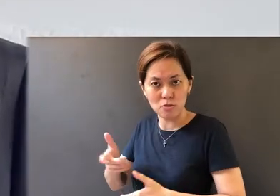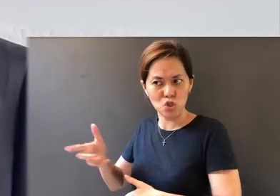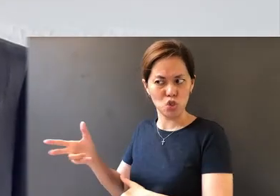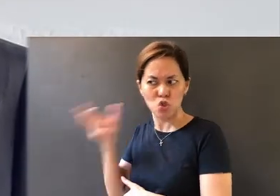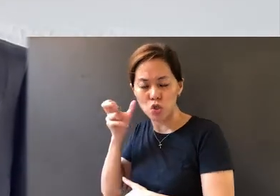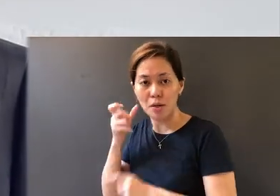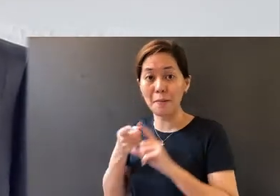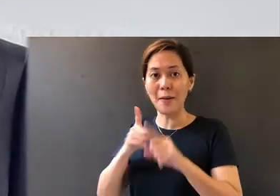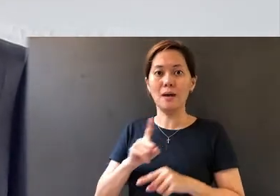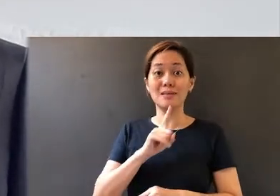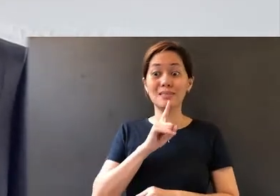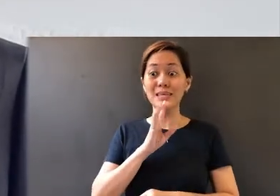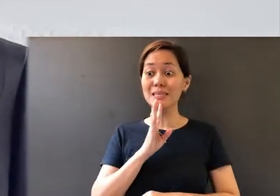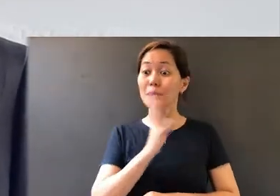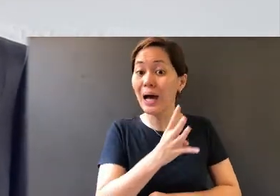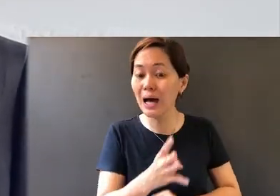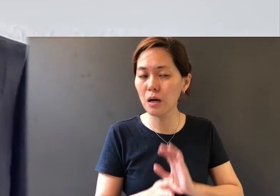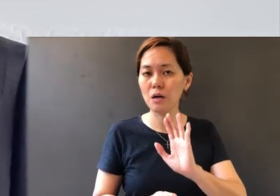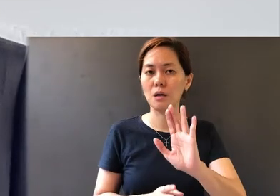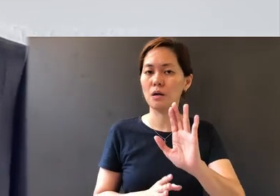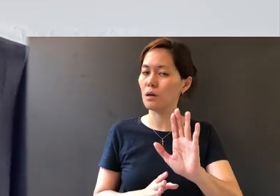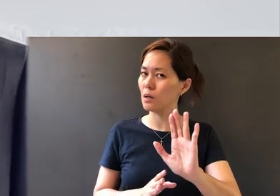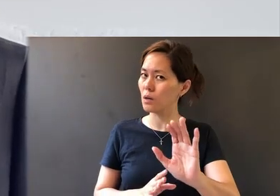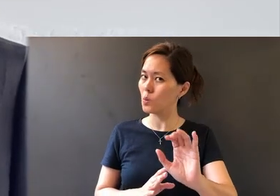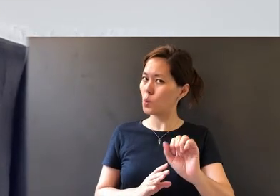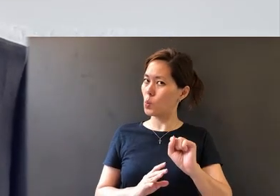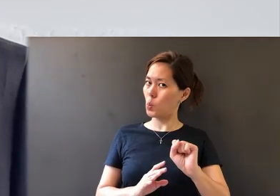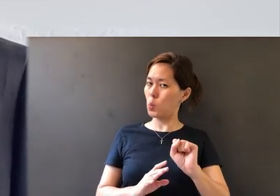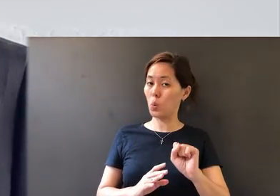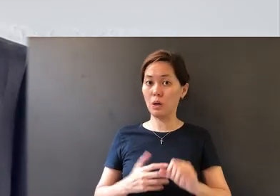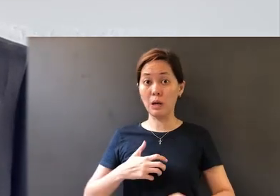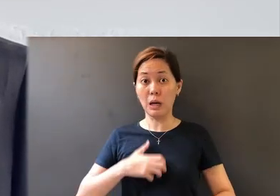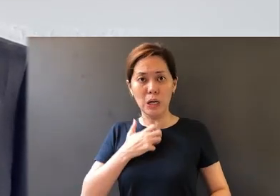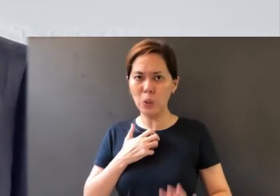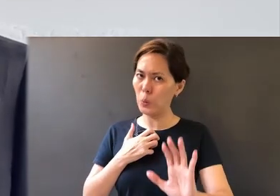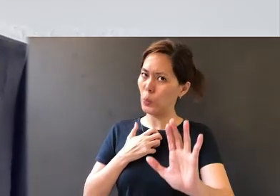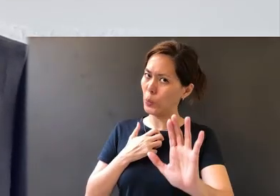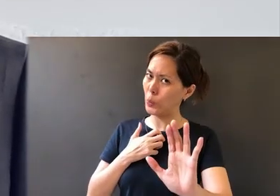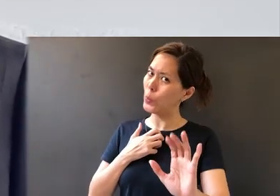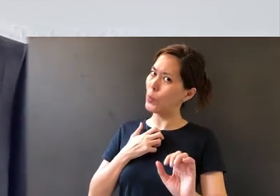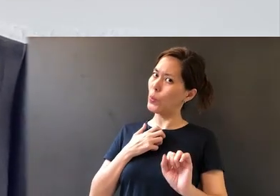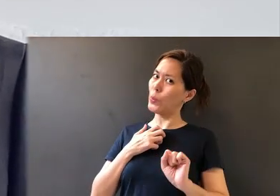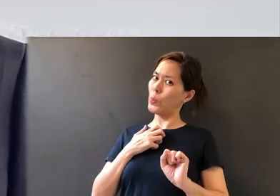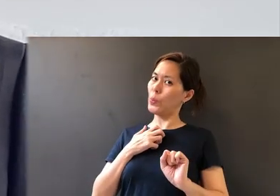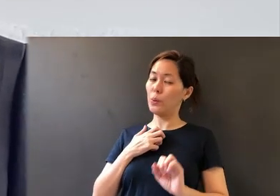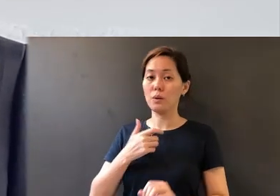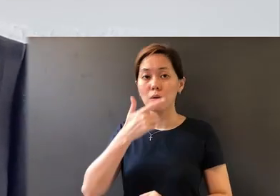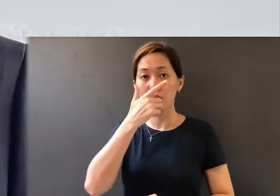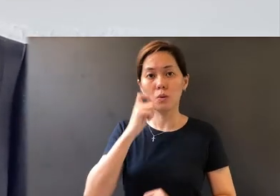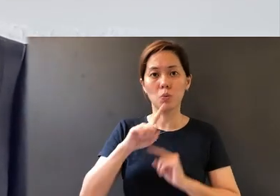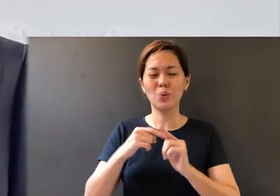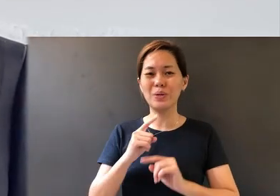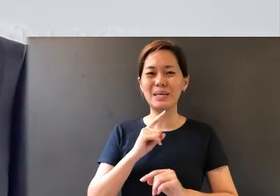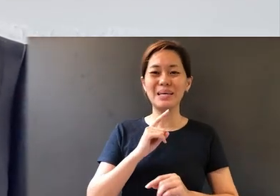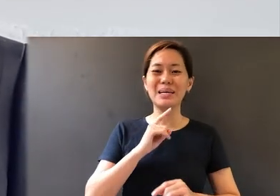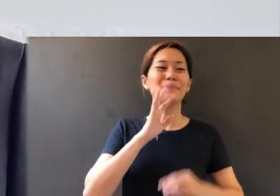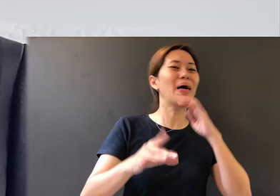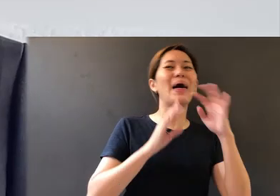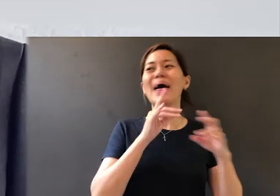But be slow to speak, and slow to anger. Because when we speak too much and too